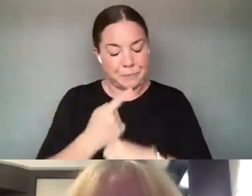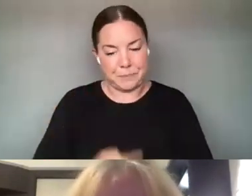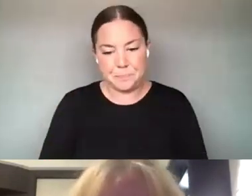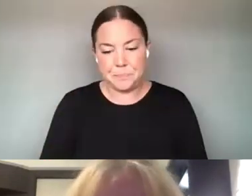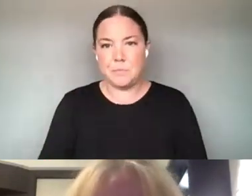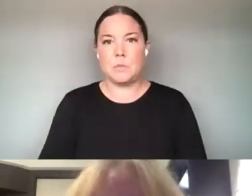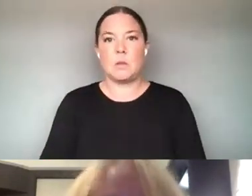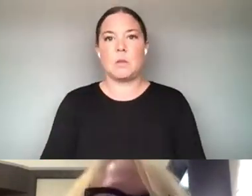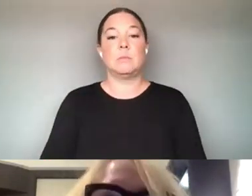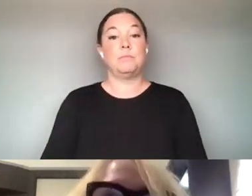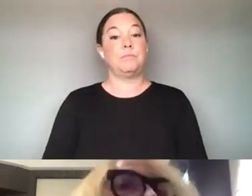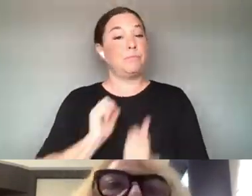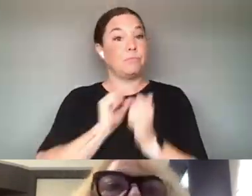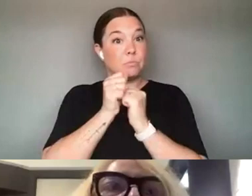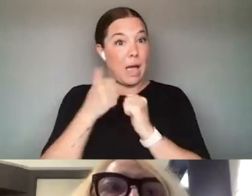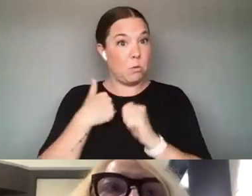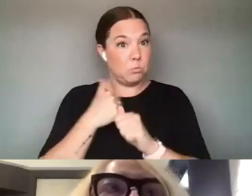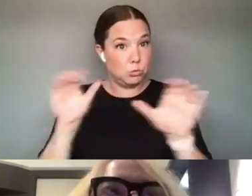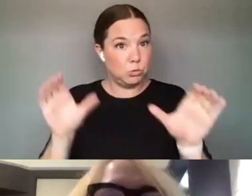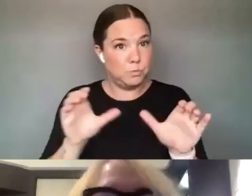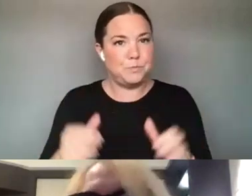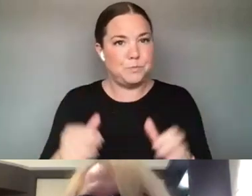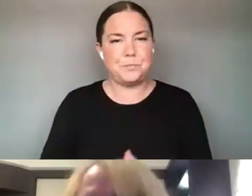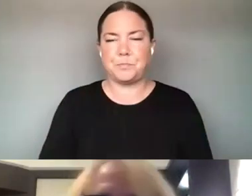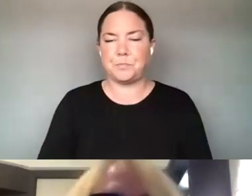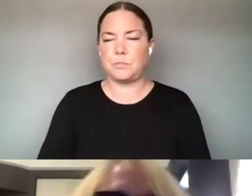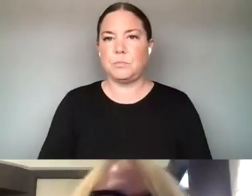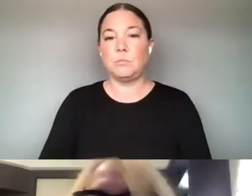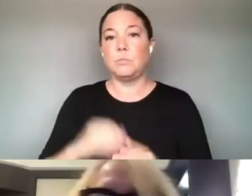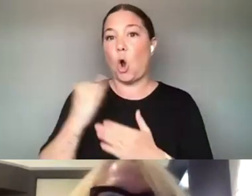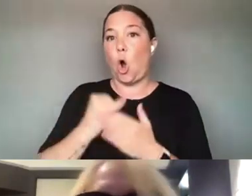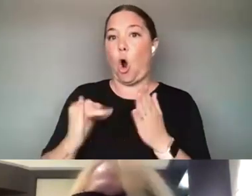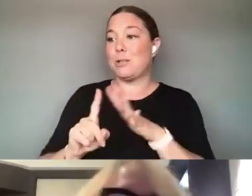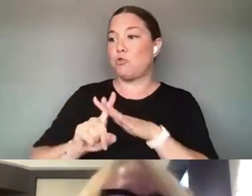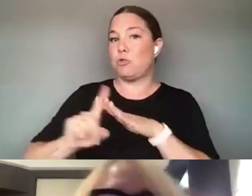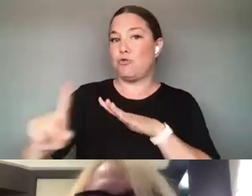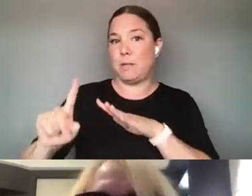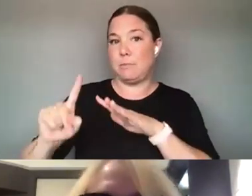THAT WE DID IT WAS WE HAD ARTIST RETREATS WHERE WE BROUGHT ALL OUR ARTISTS FROM ALL OUR DIFFERENT